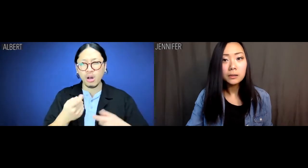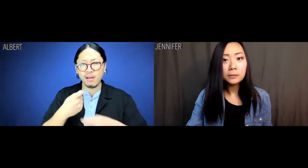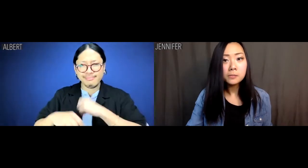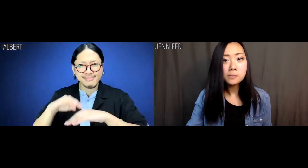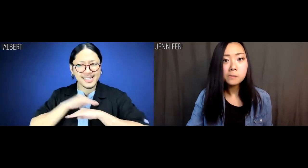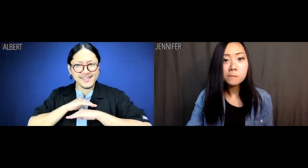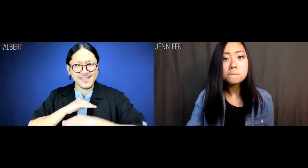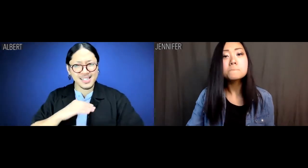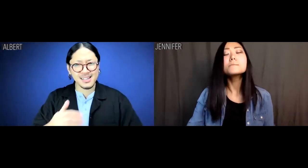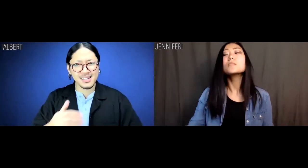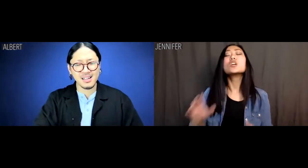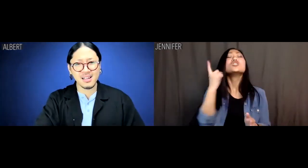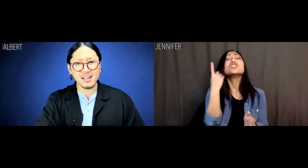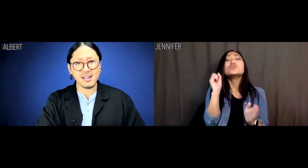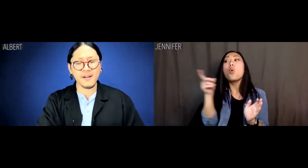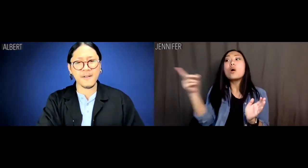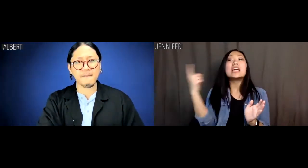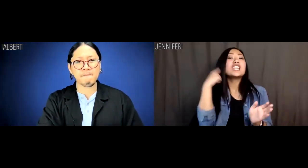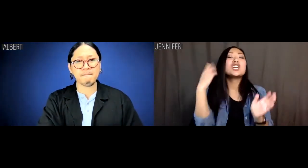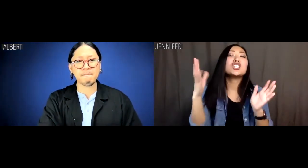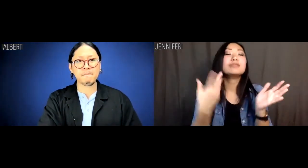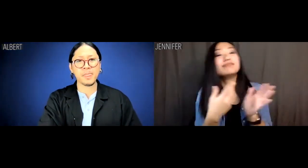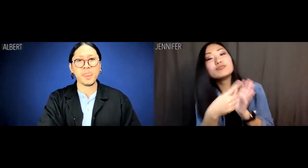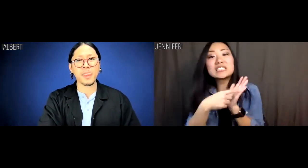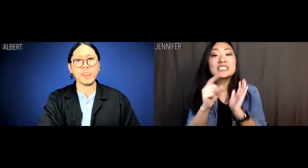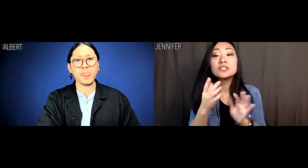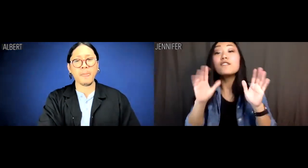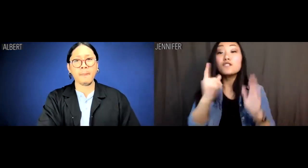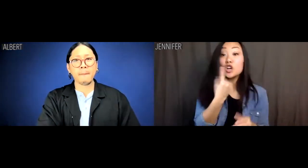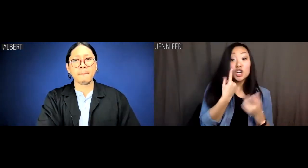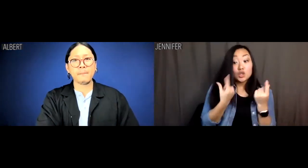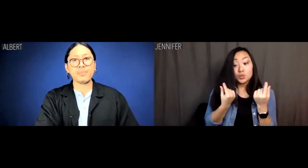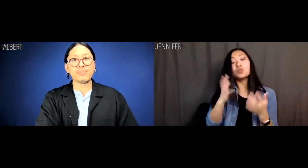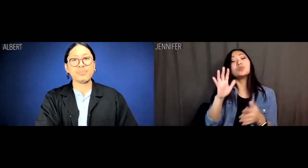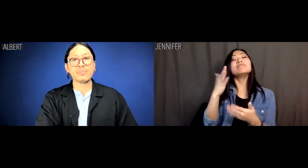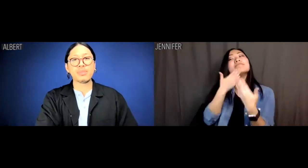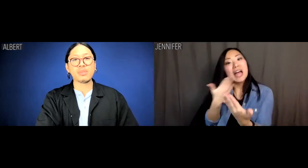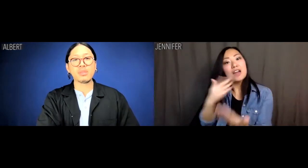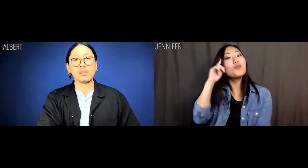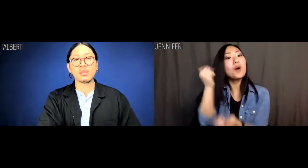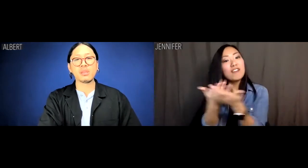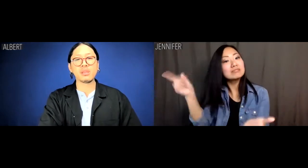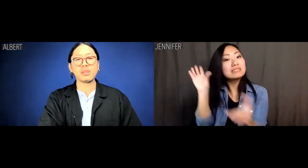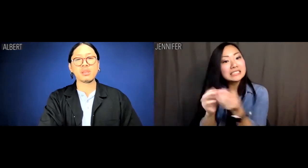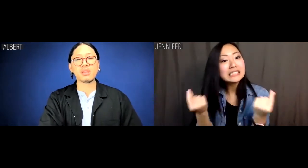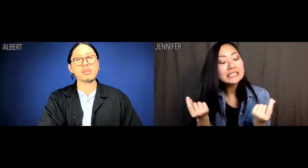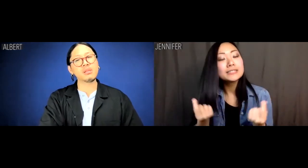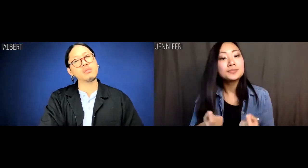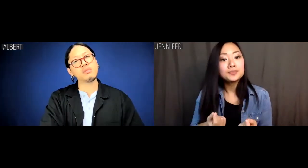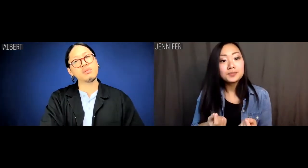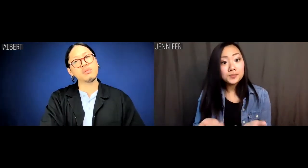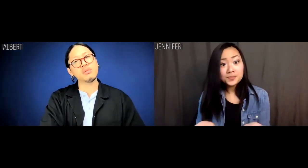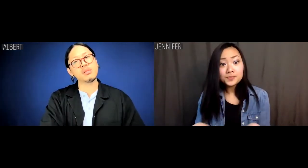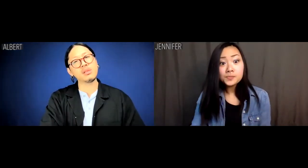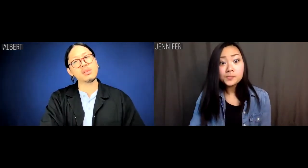Atonement? Jennifer: Just so they hear the critique, what if we thank them first for all that they did do?